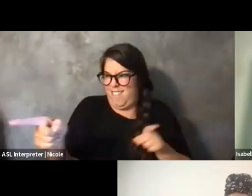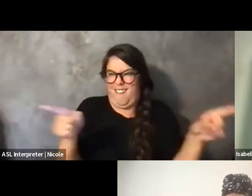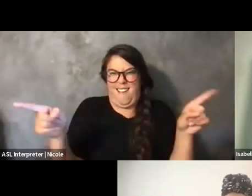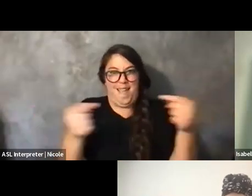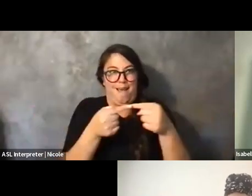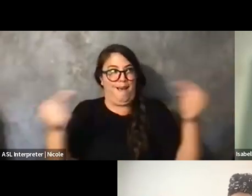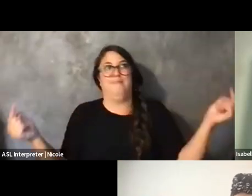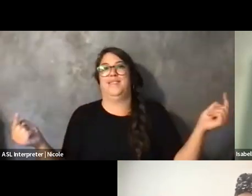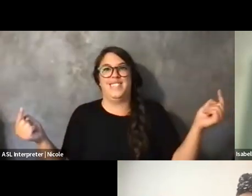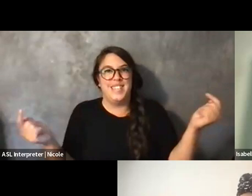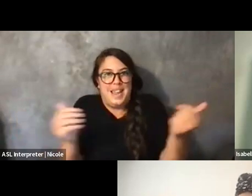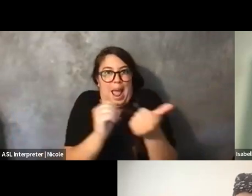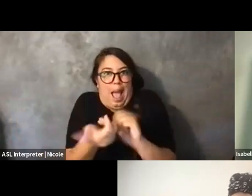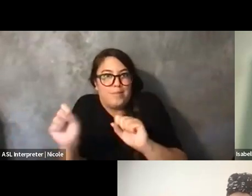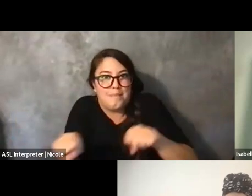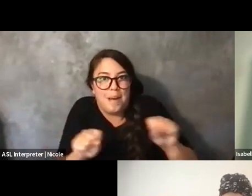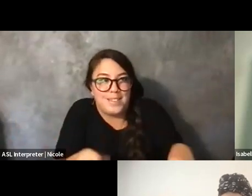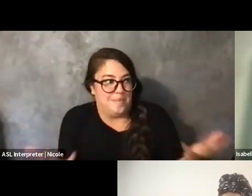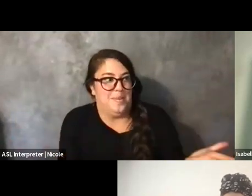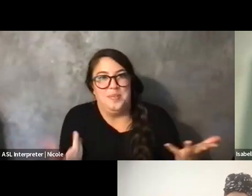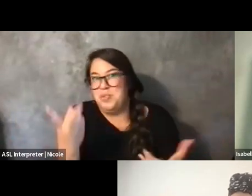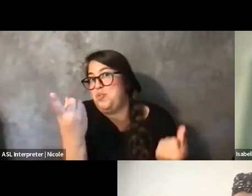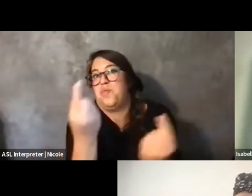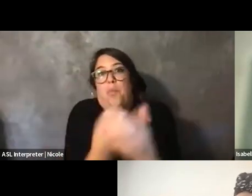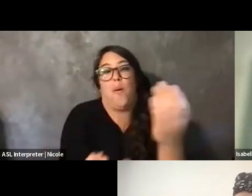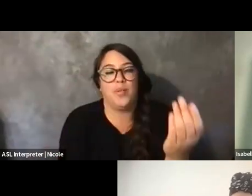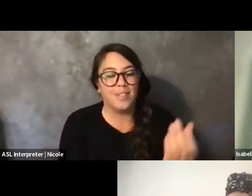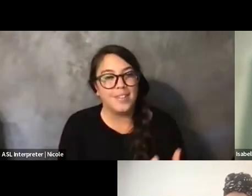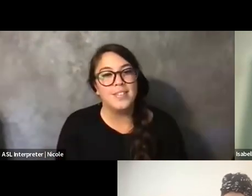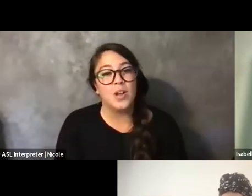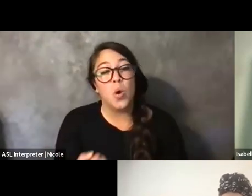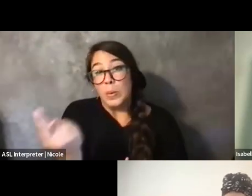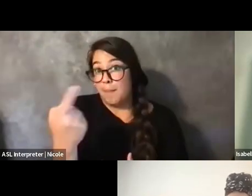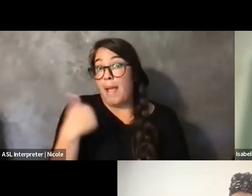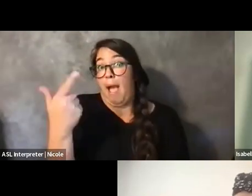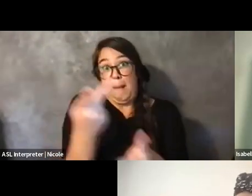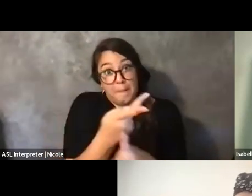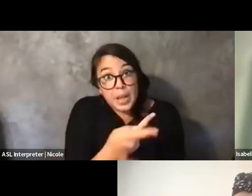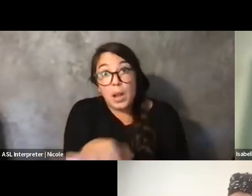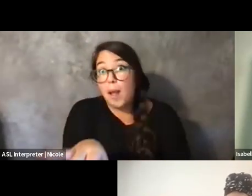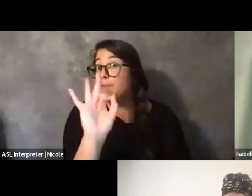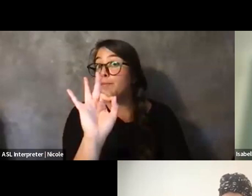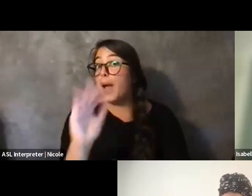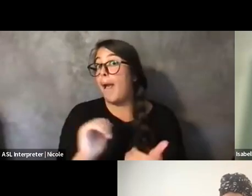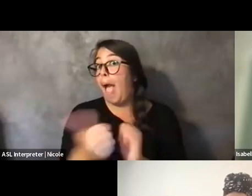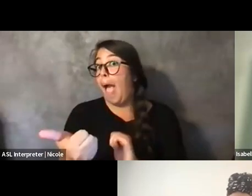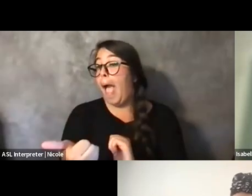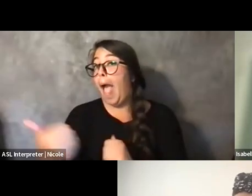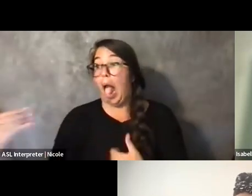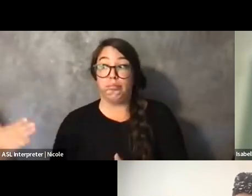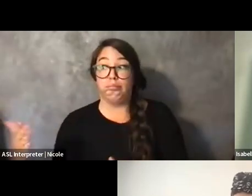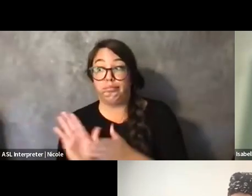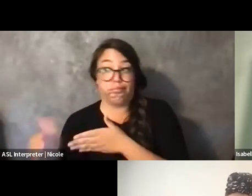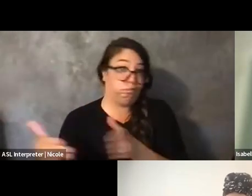And part of -- One of the workarounds that we've come up with, not I,